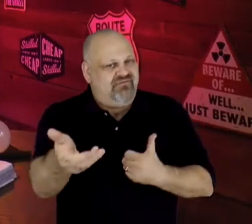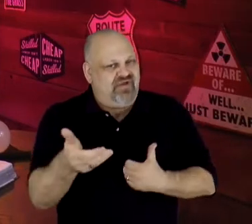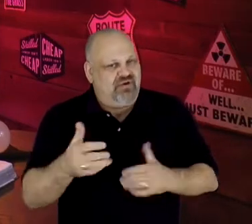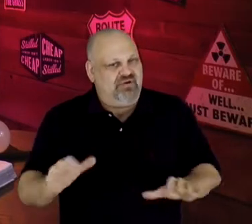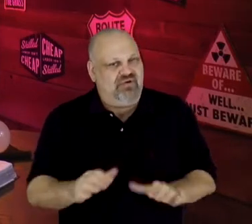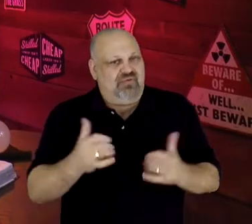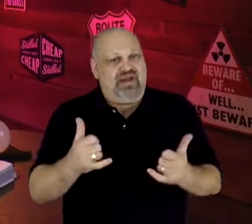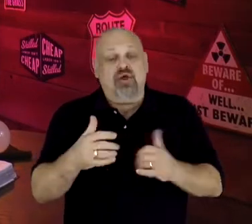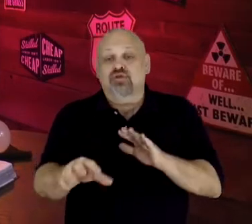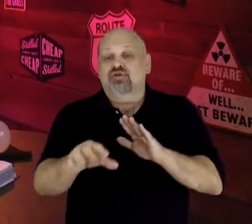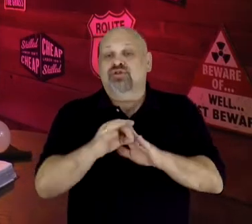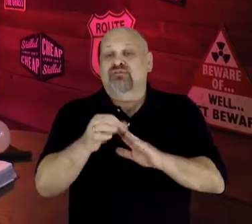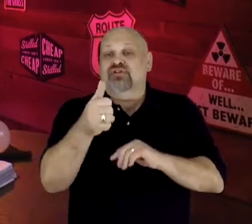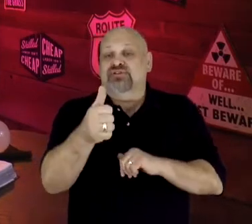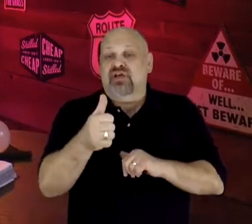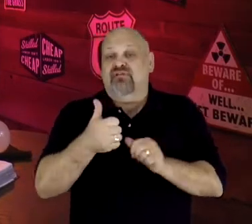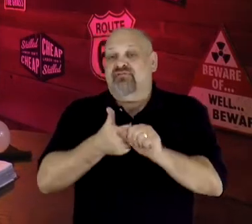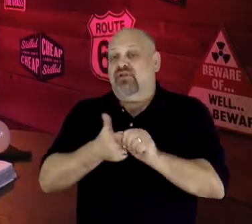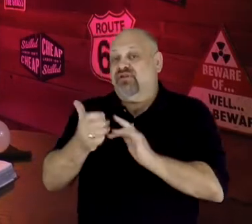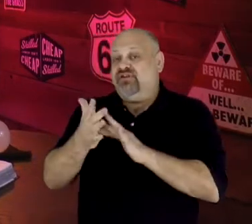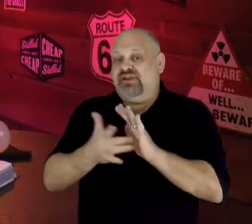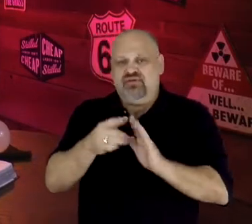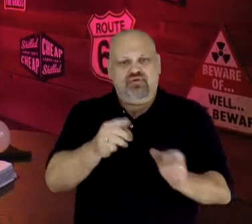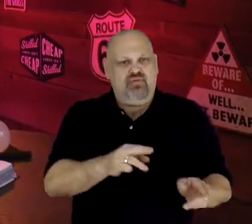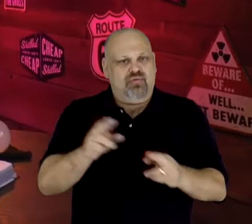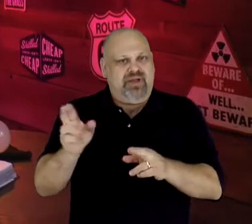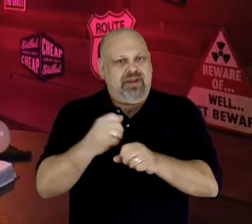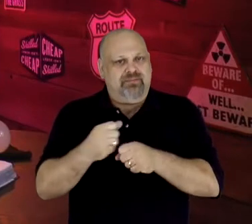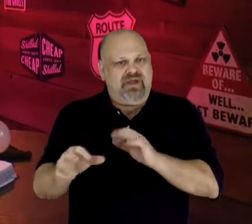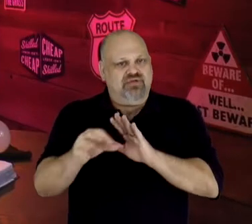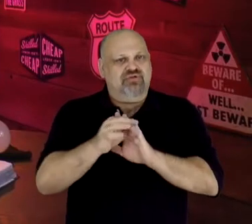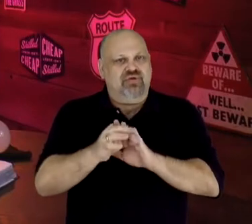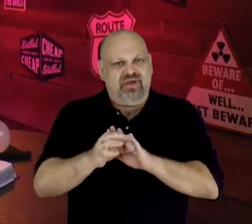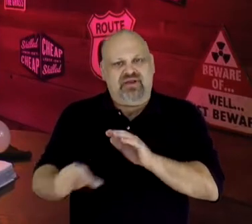To choose for yourself to follow Jesus. If you're ready to make that choice and take the first step